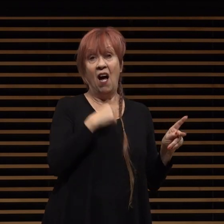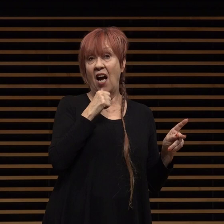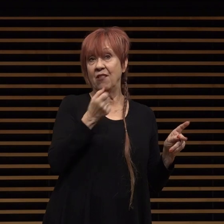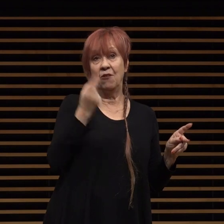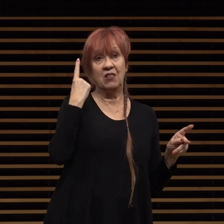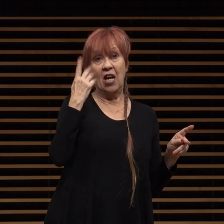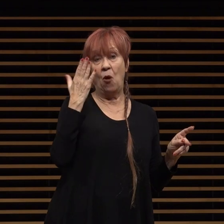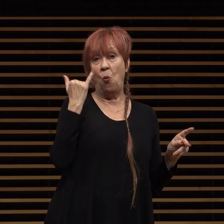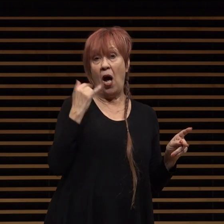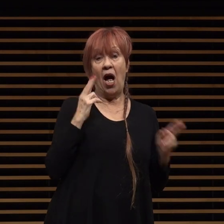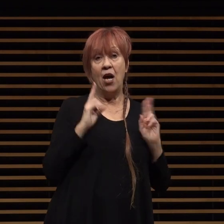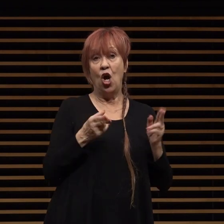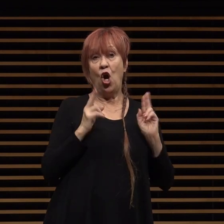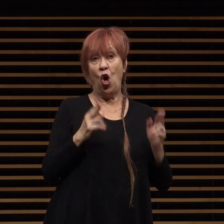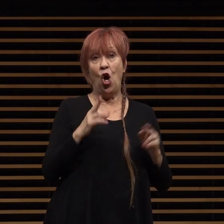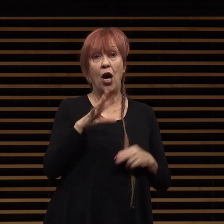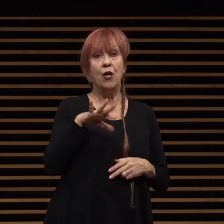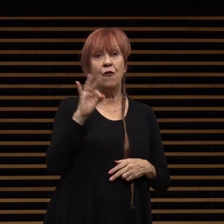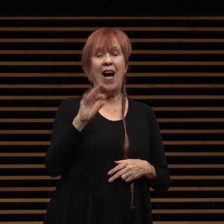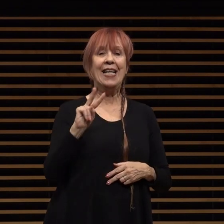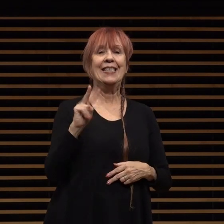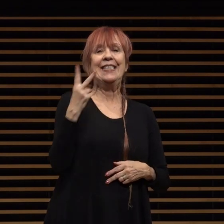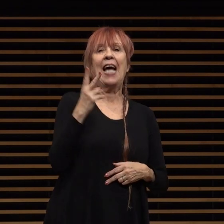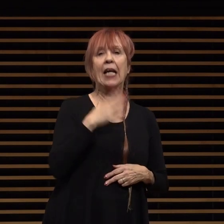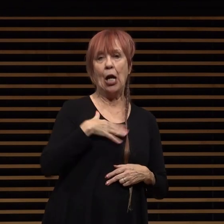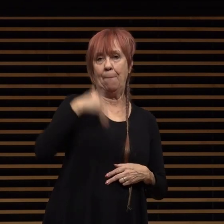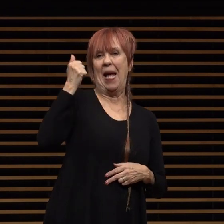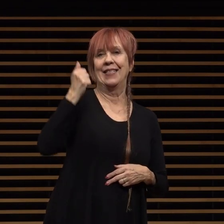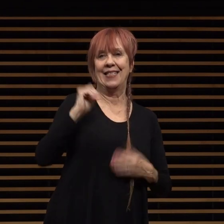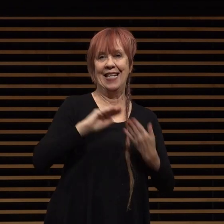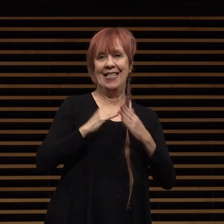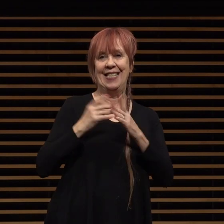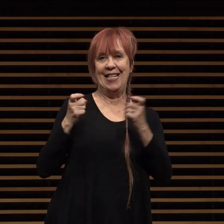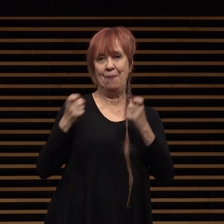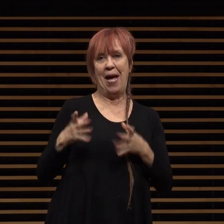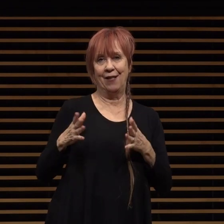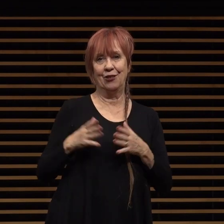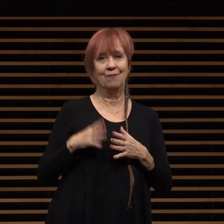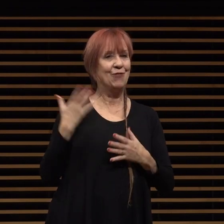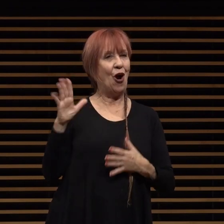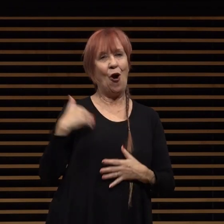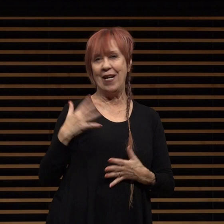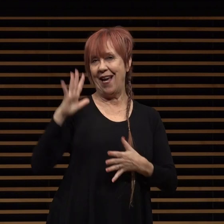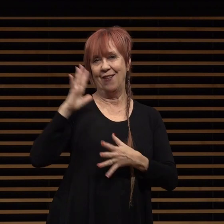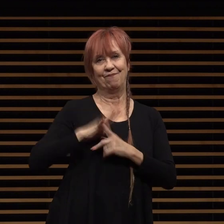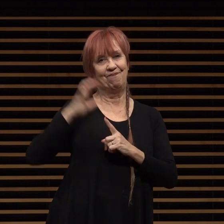hurry to find the second best city manager